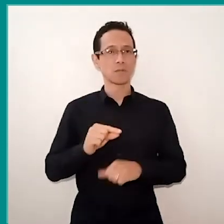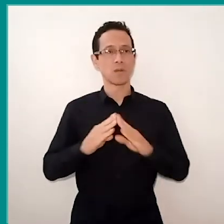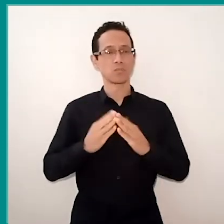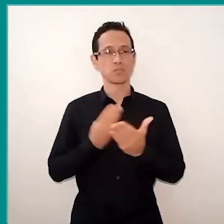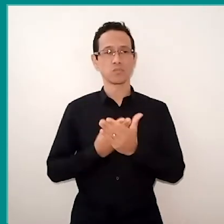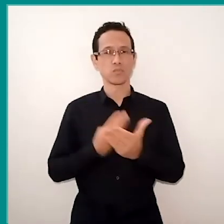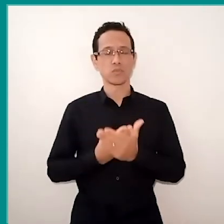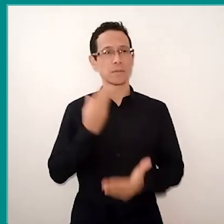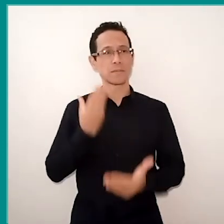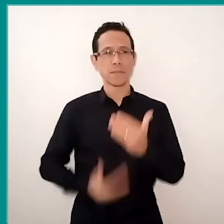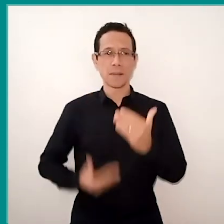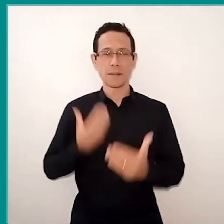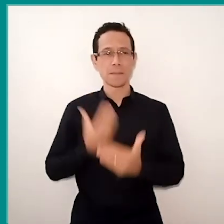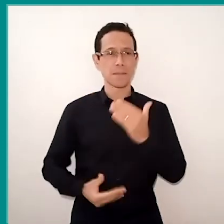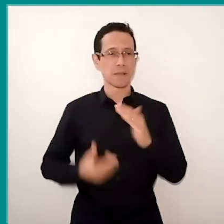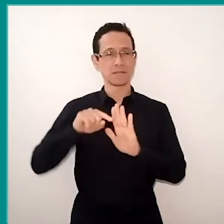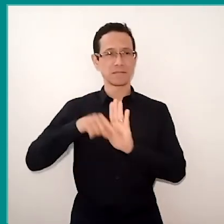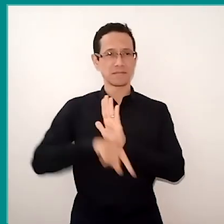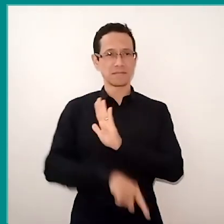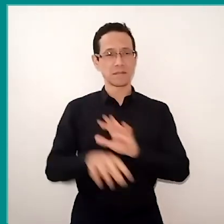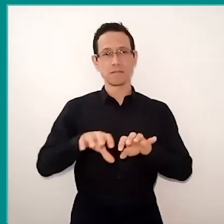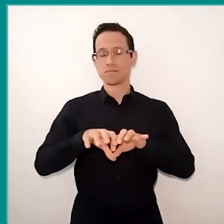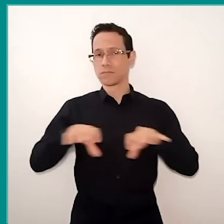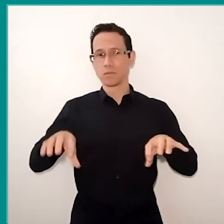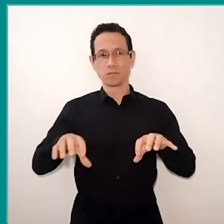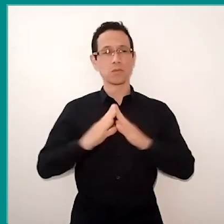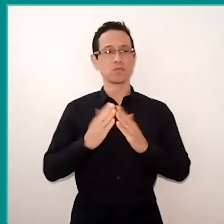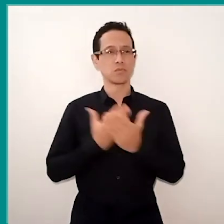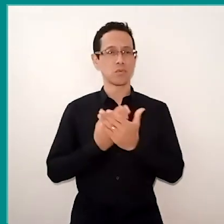deepening the polarization between public and private schools,